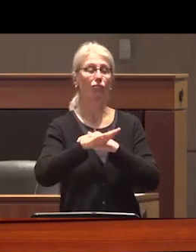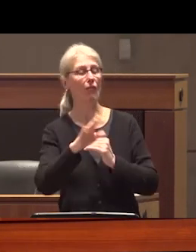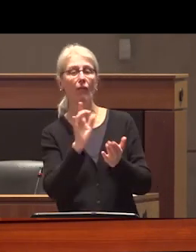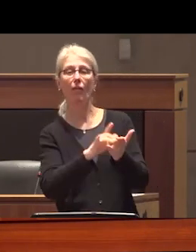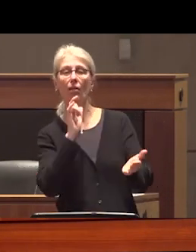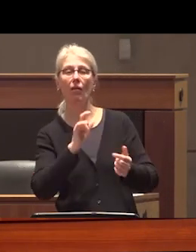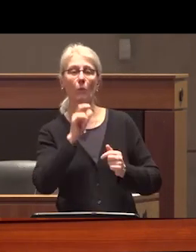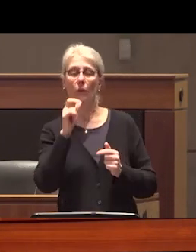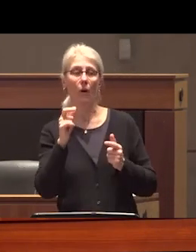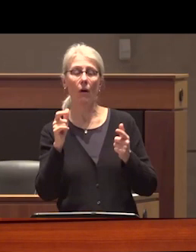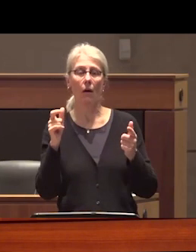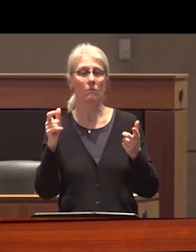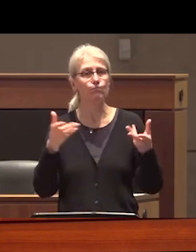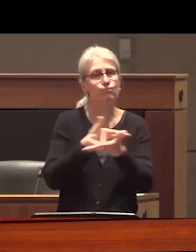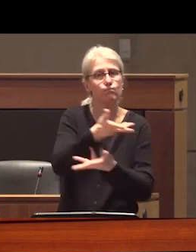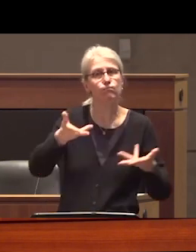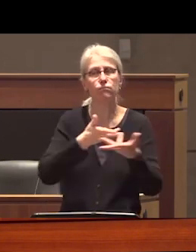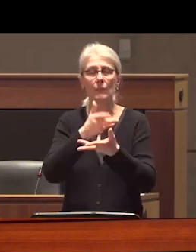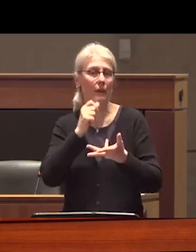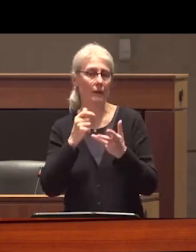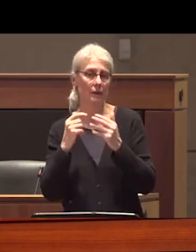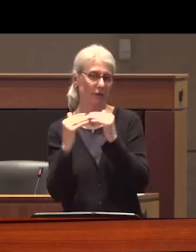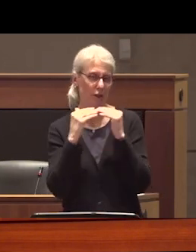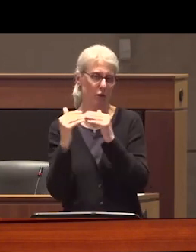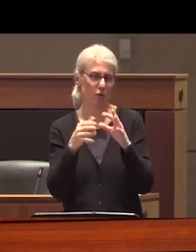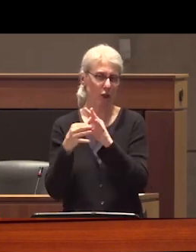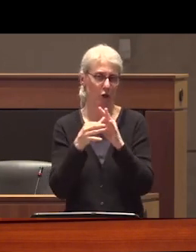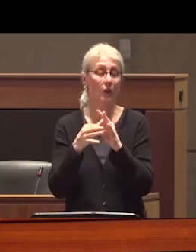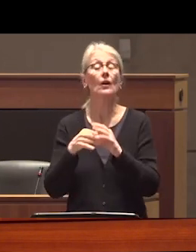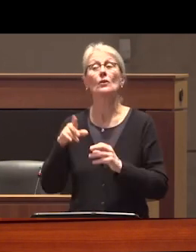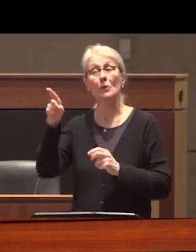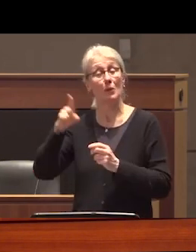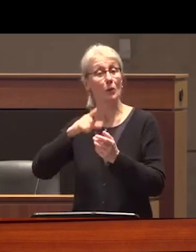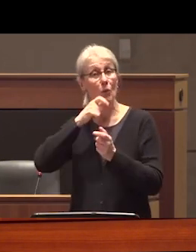non-reciprocal relations with researchers so we do need research to evaluate program